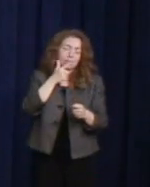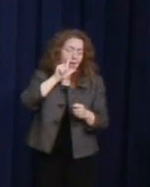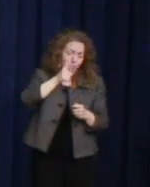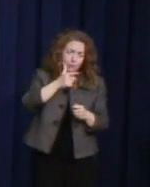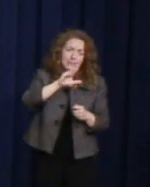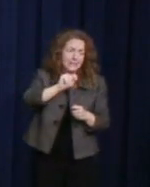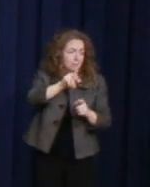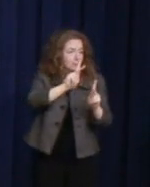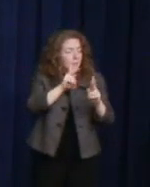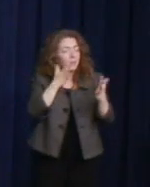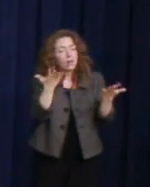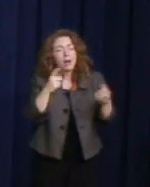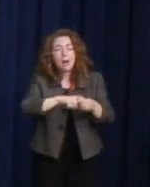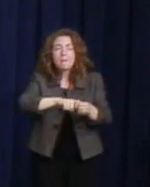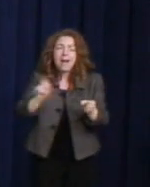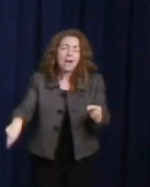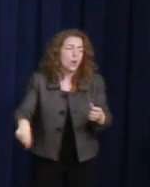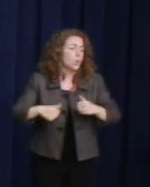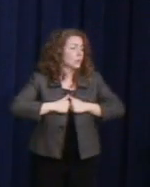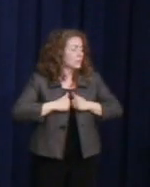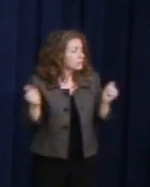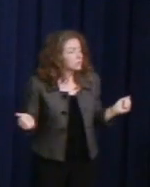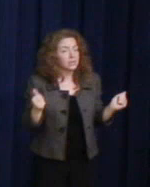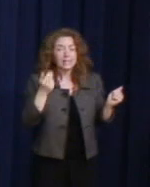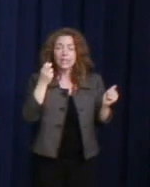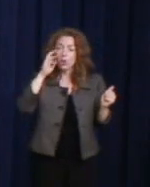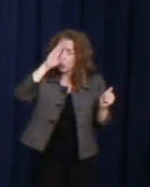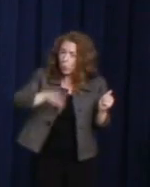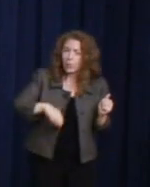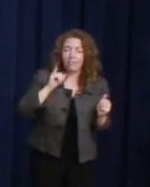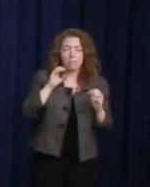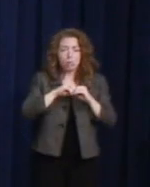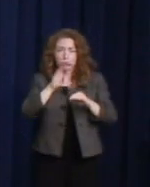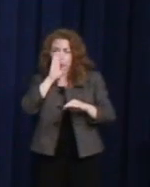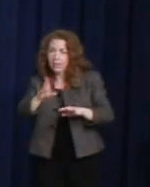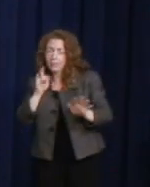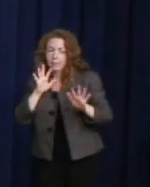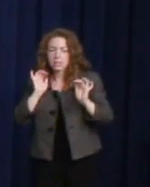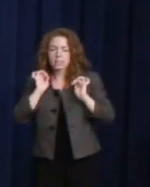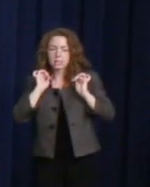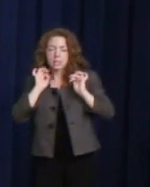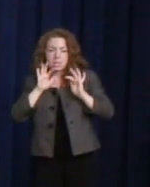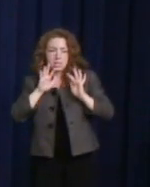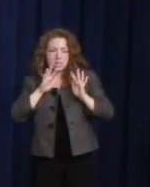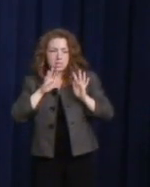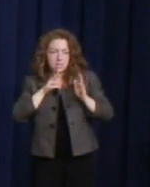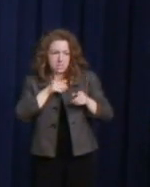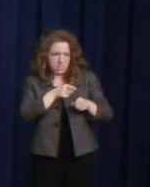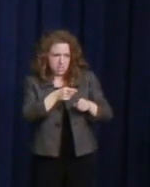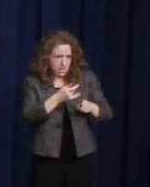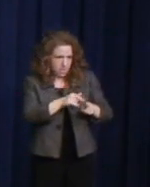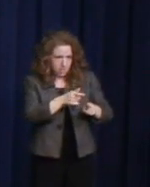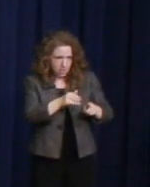knew more gay people, acceptance would prevail over prejudice, unity would triumph over